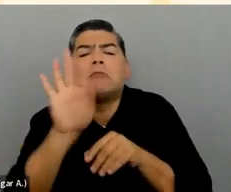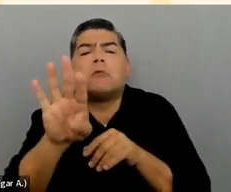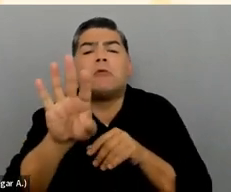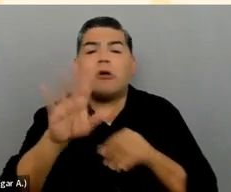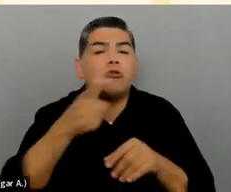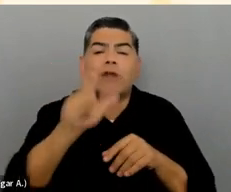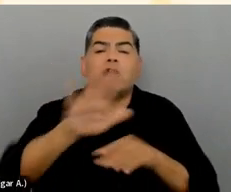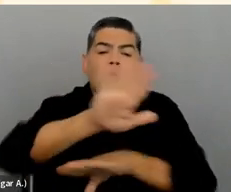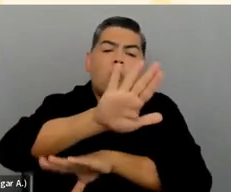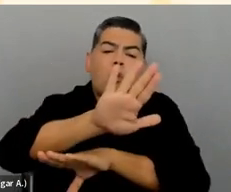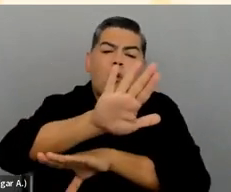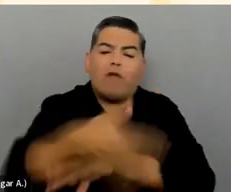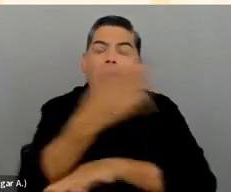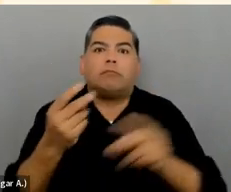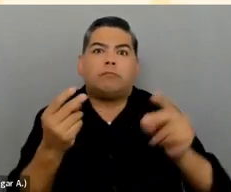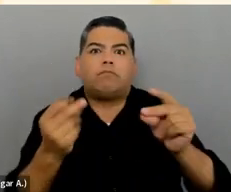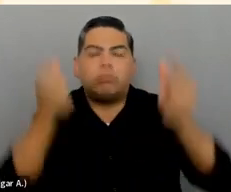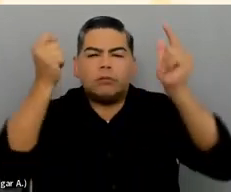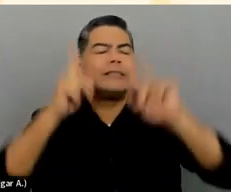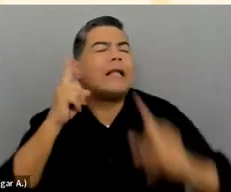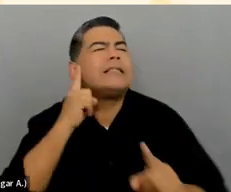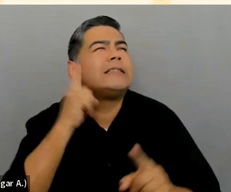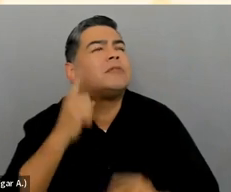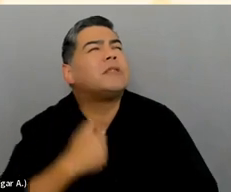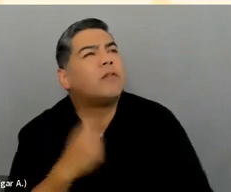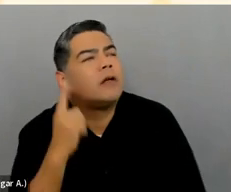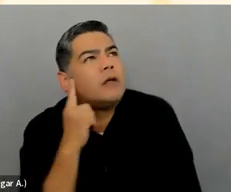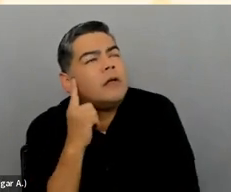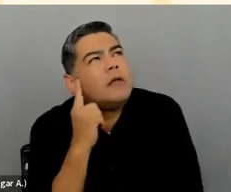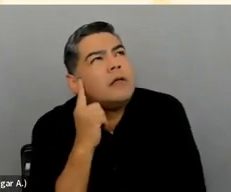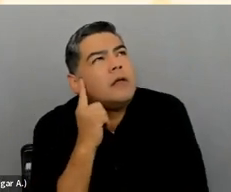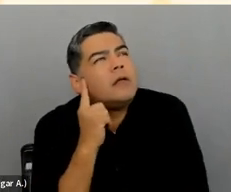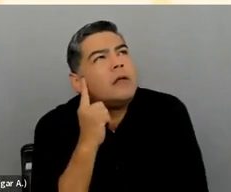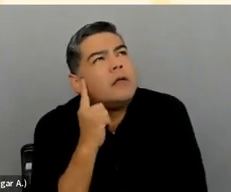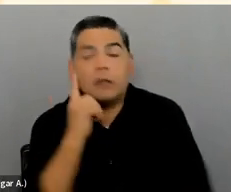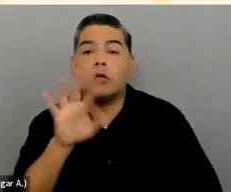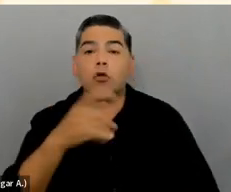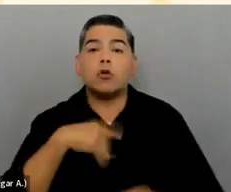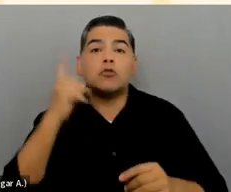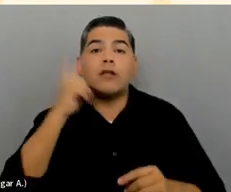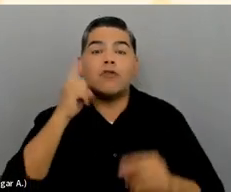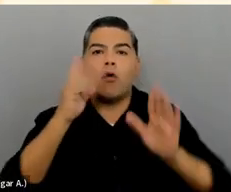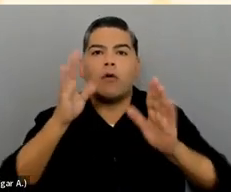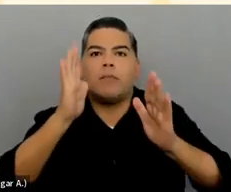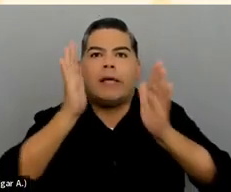It's just like trying to listen to yourself when talking. And when you start listening to yourself and hearing what you're saying,